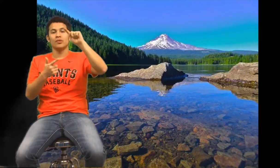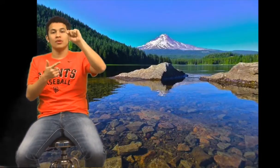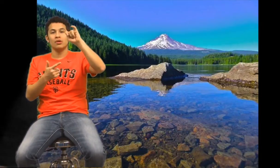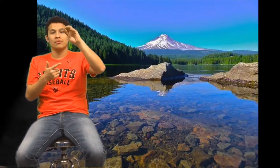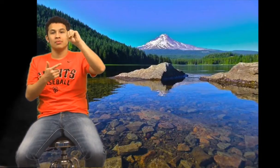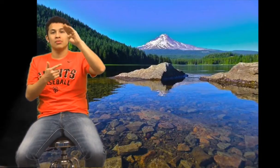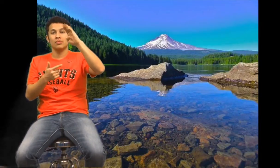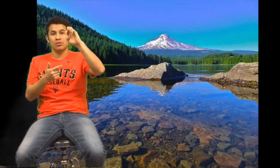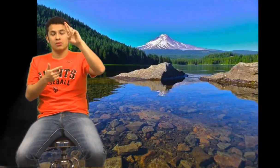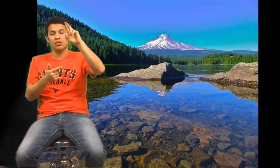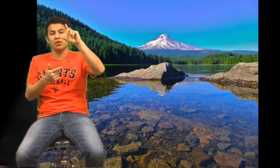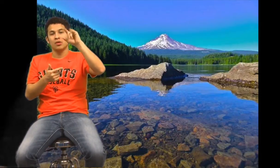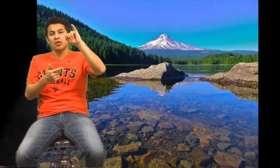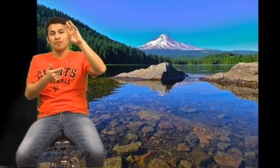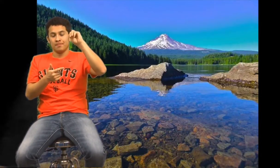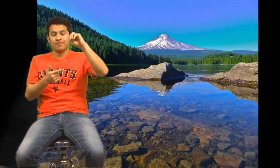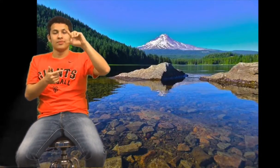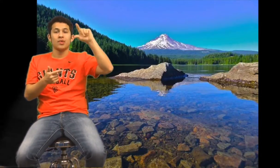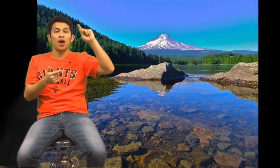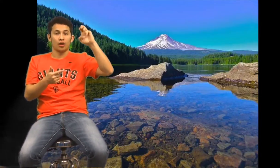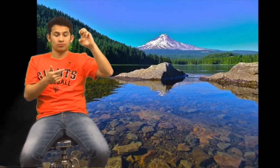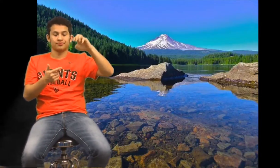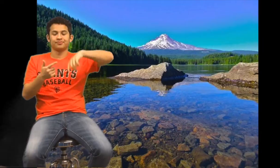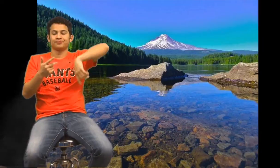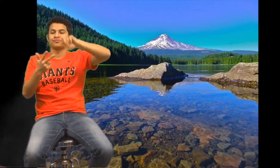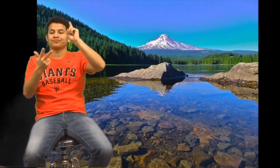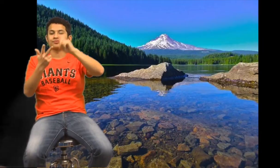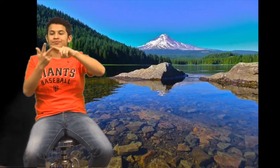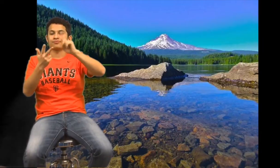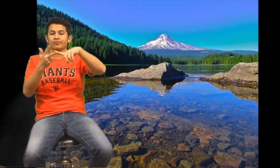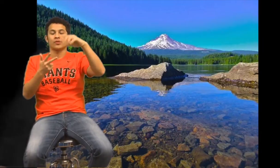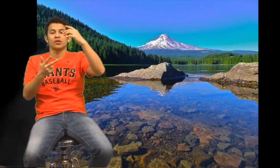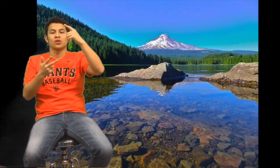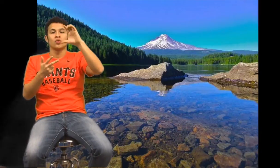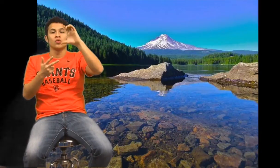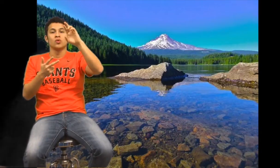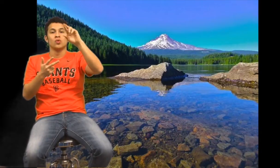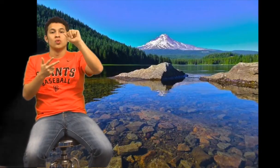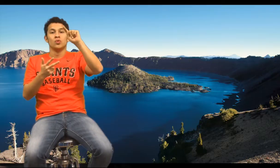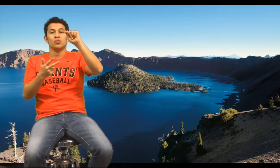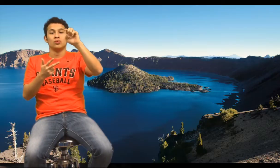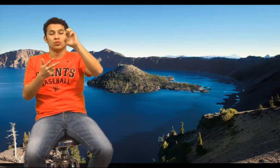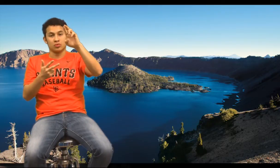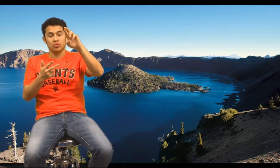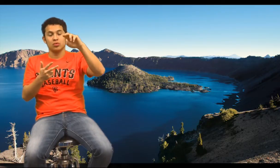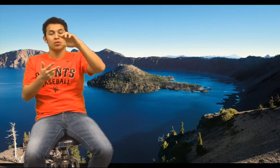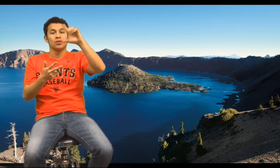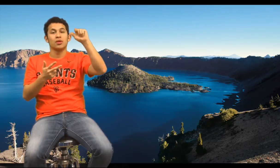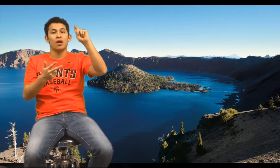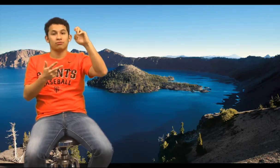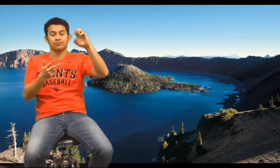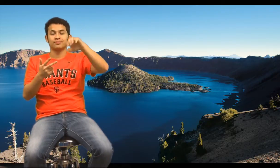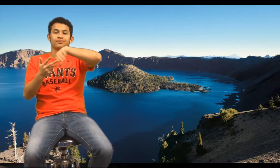2 - Trillium Lake 3 - Crater Lake